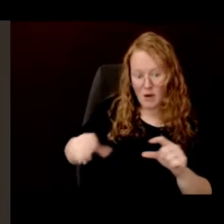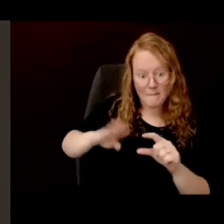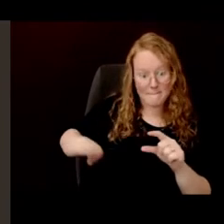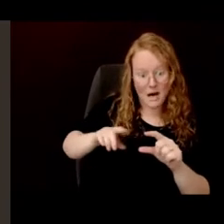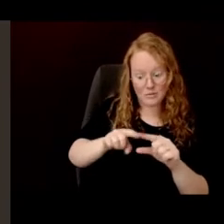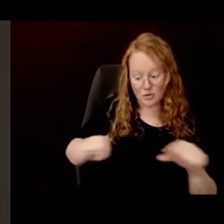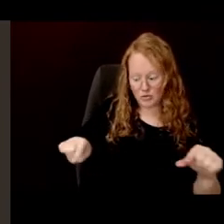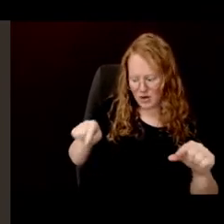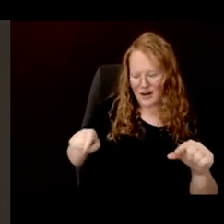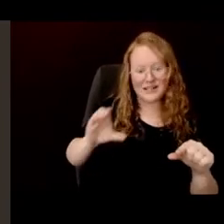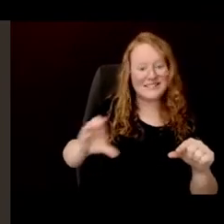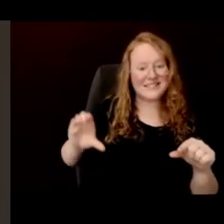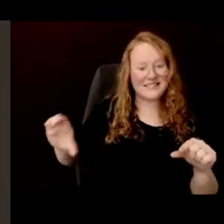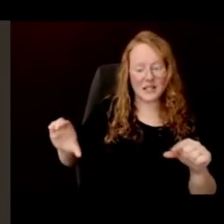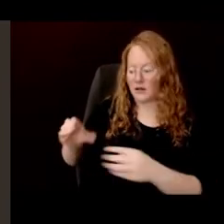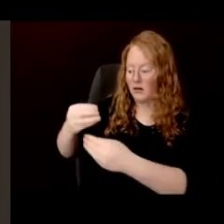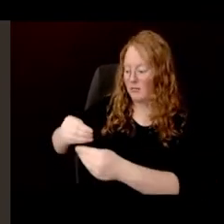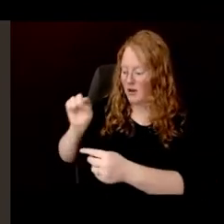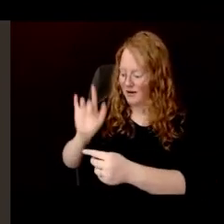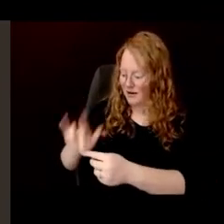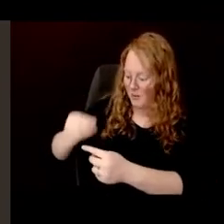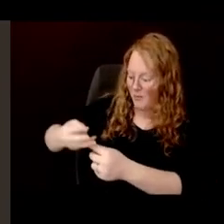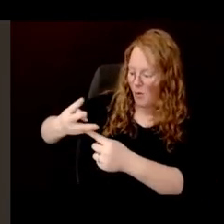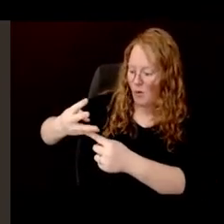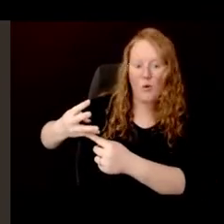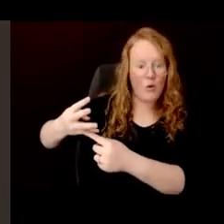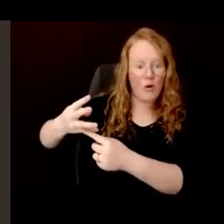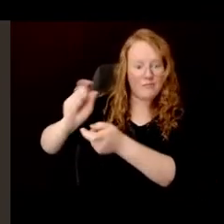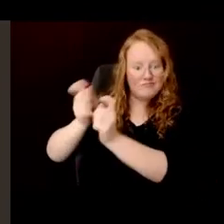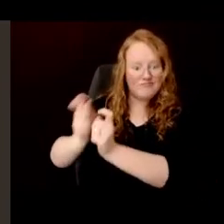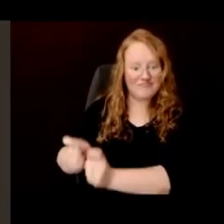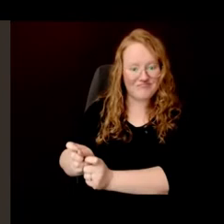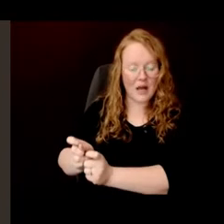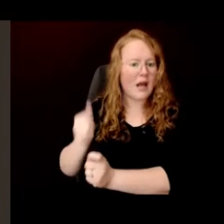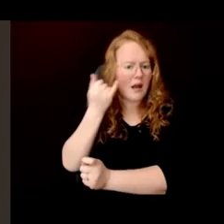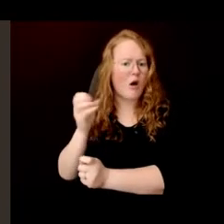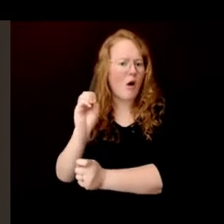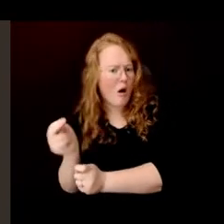To turn that off, or for more options, click on the closed captioning feature.